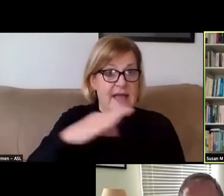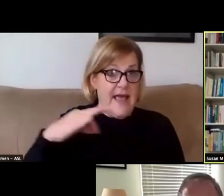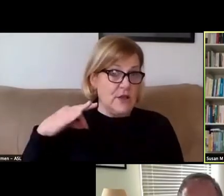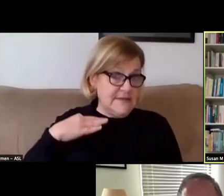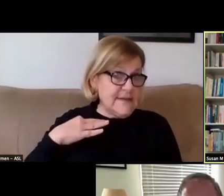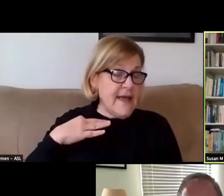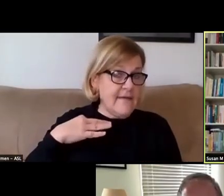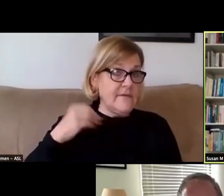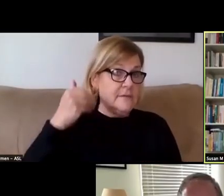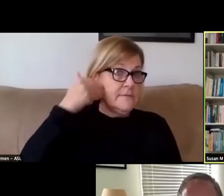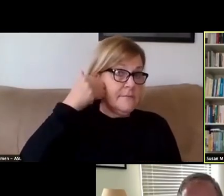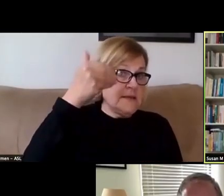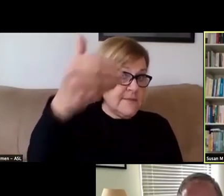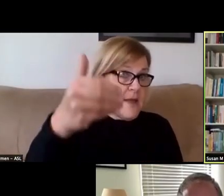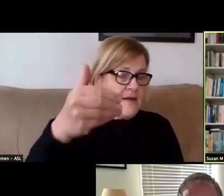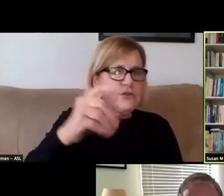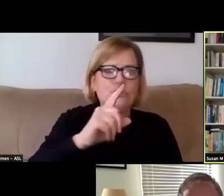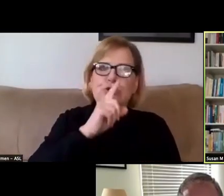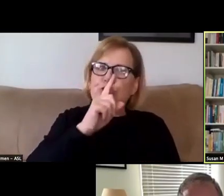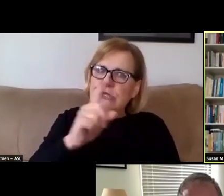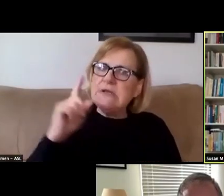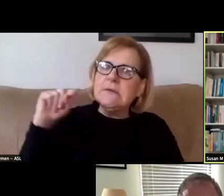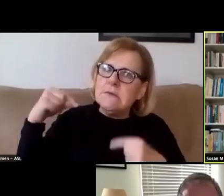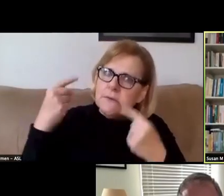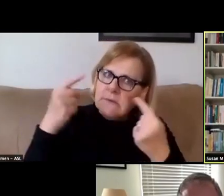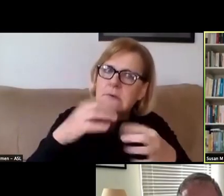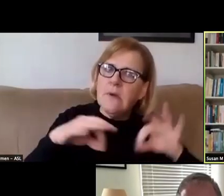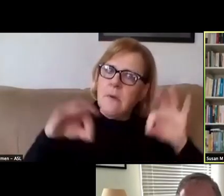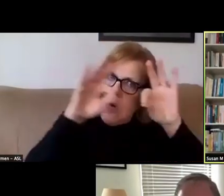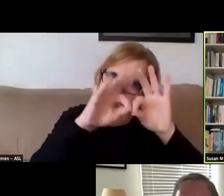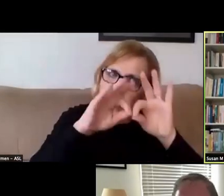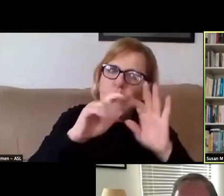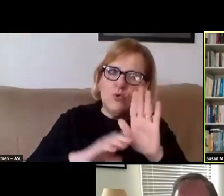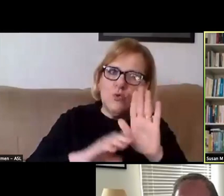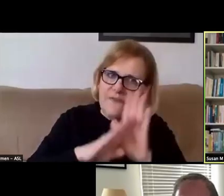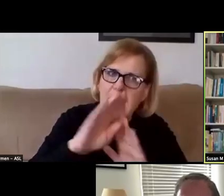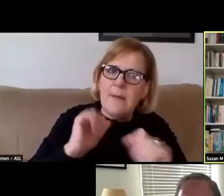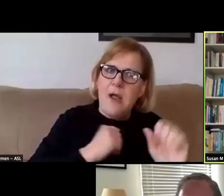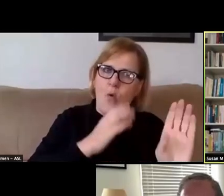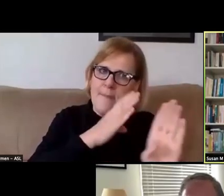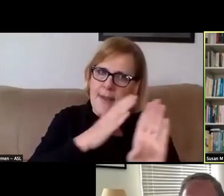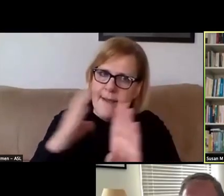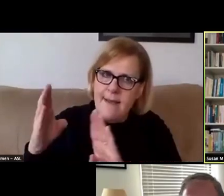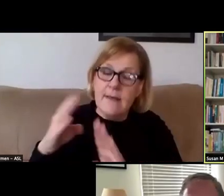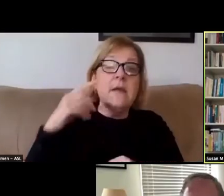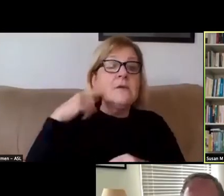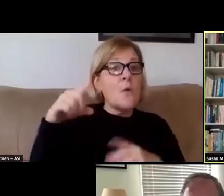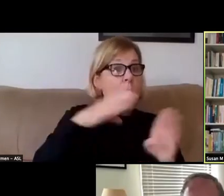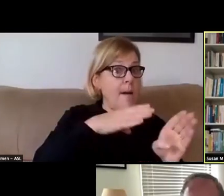in the months ahead has really been fundamental to developing our plan. So those plans were crafted